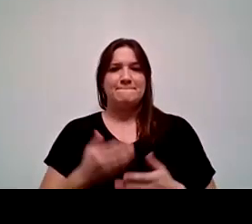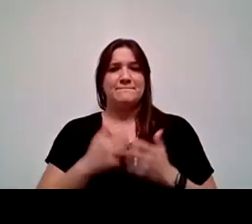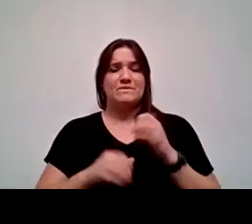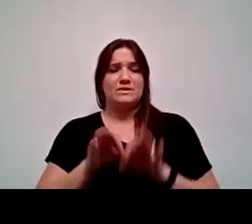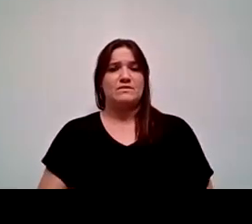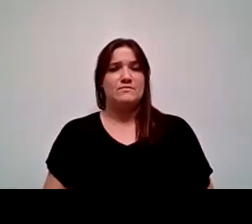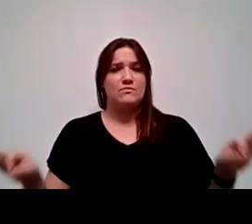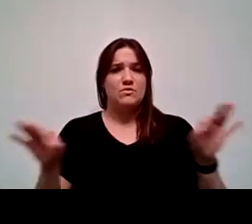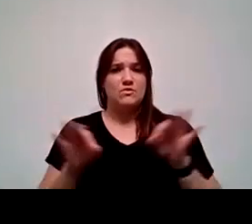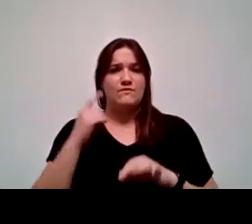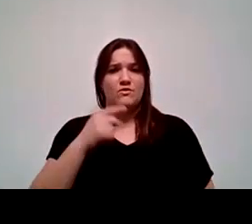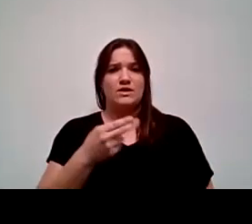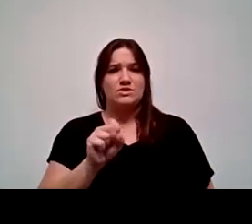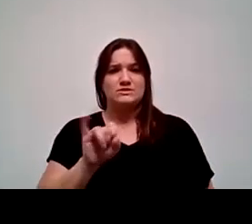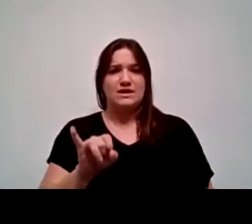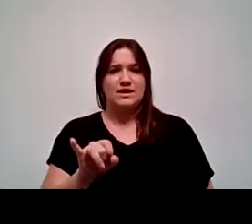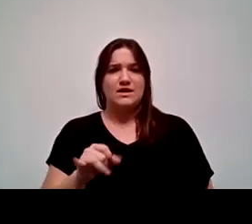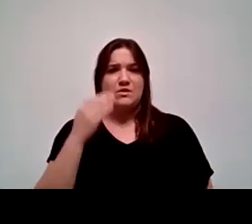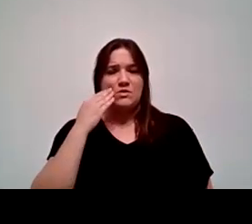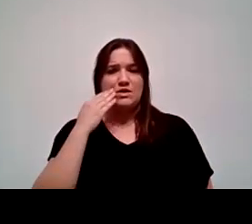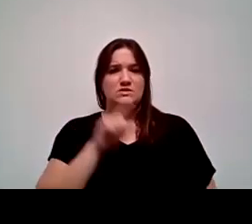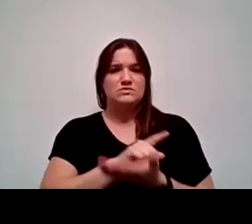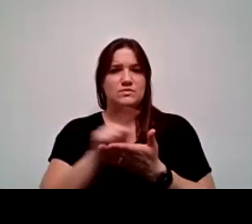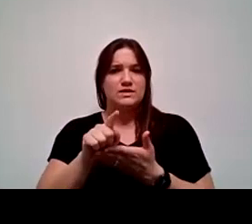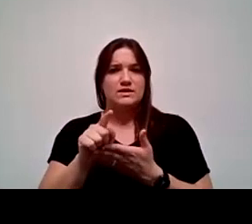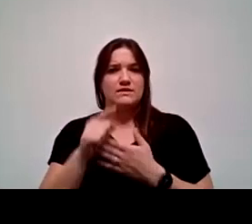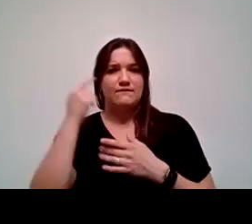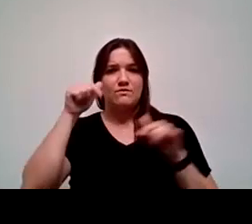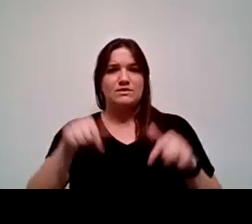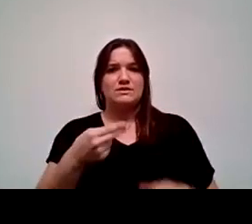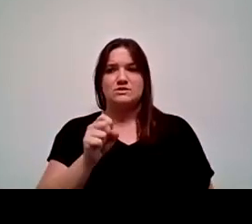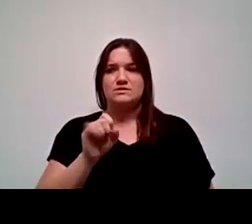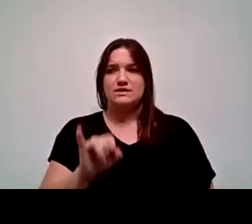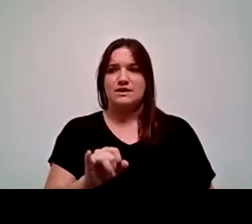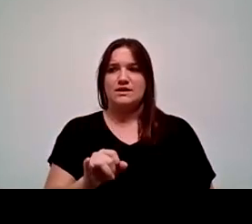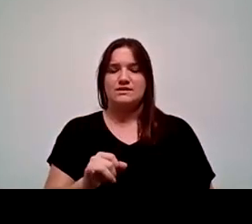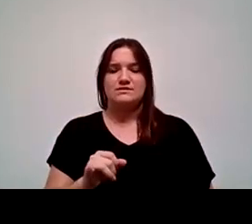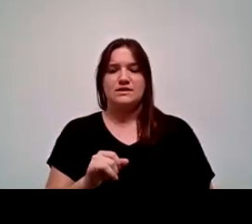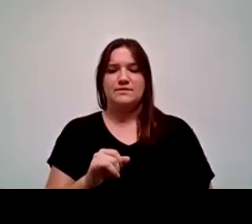for HSI Awareness Week and for these HSI initiatives is the hope